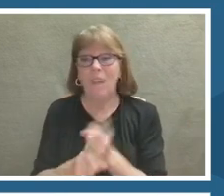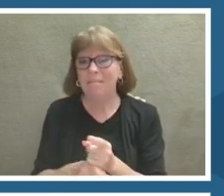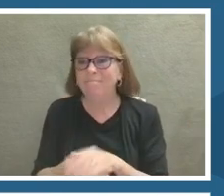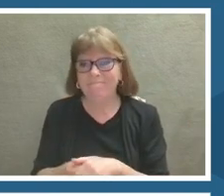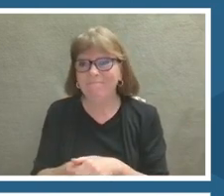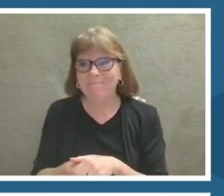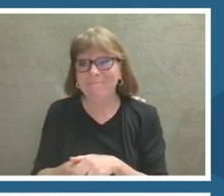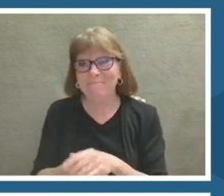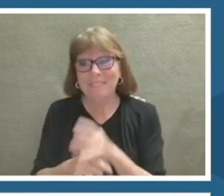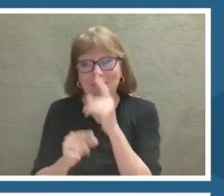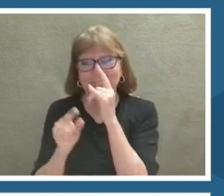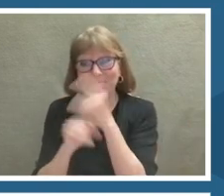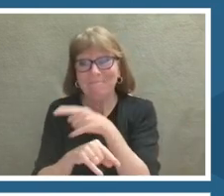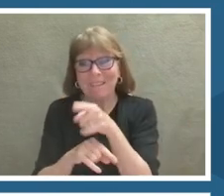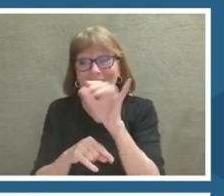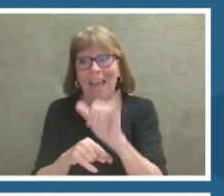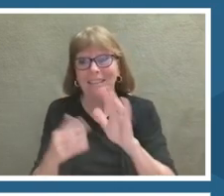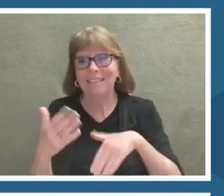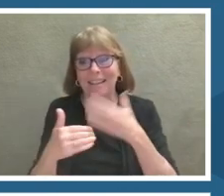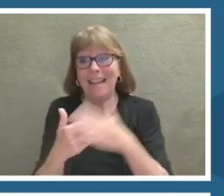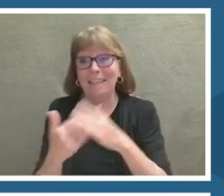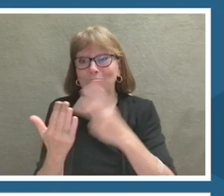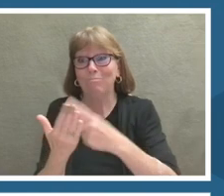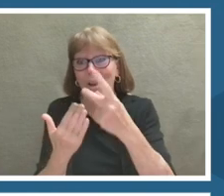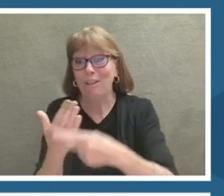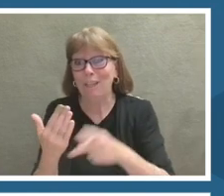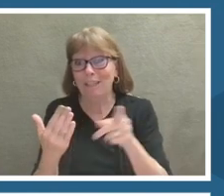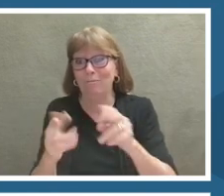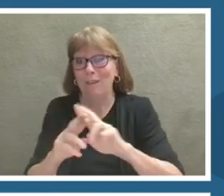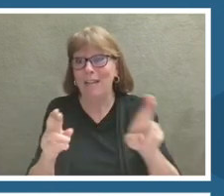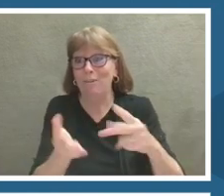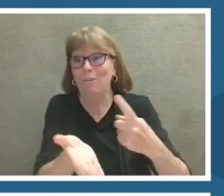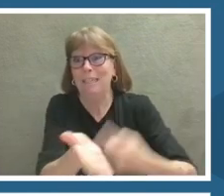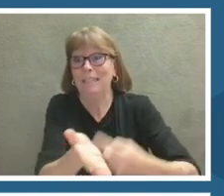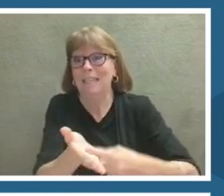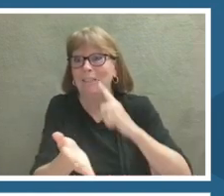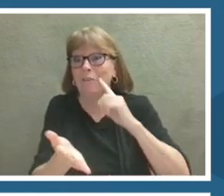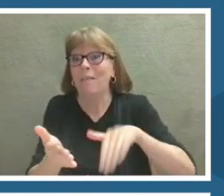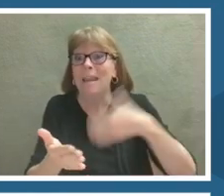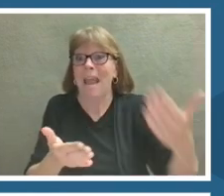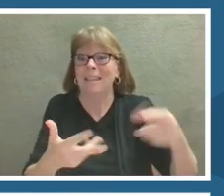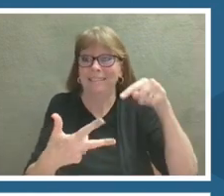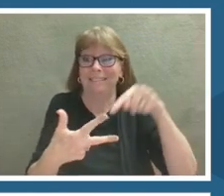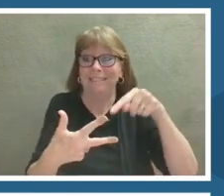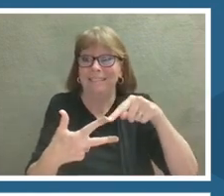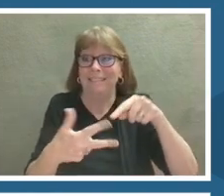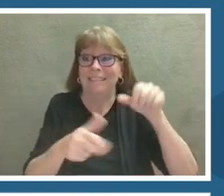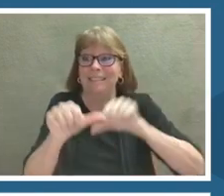going to be talking about with the work of Dr. Nancy Knowlton.